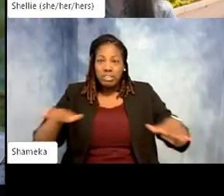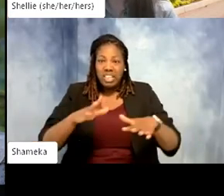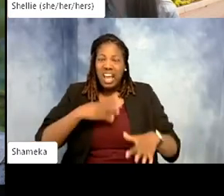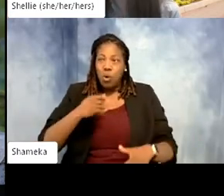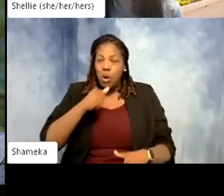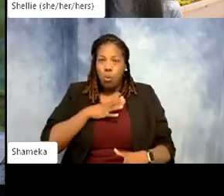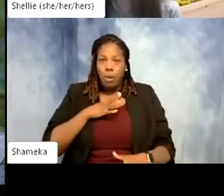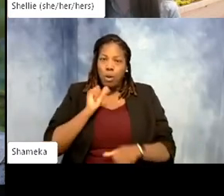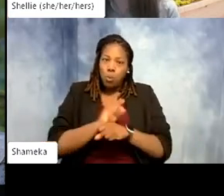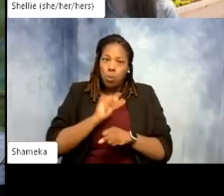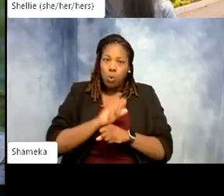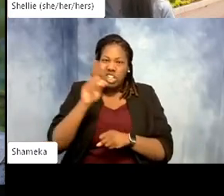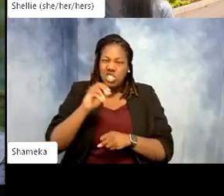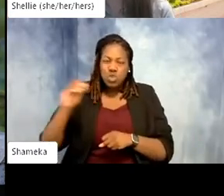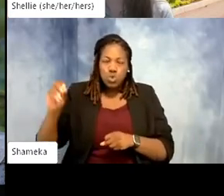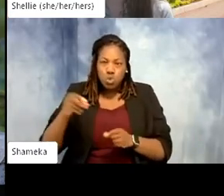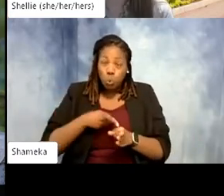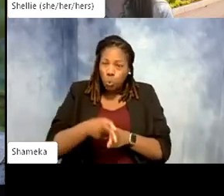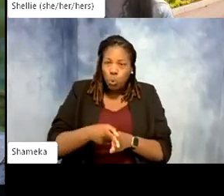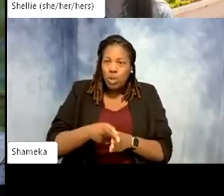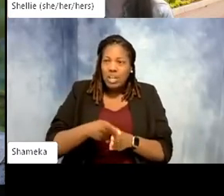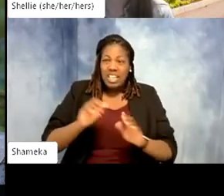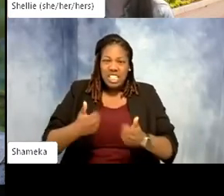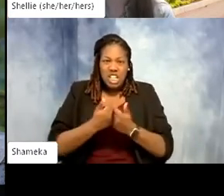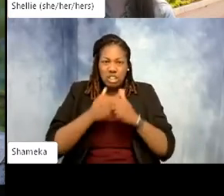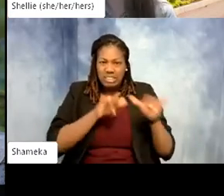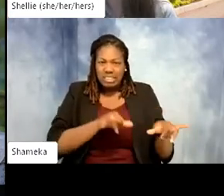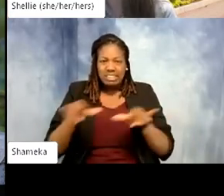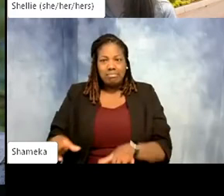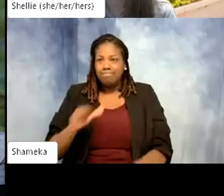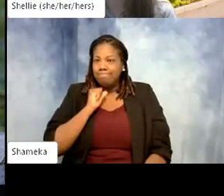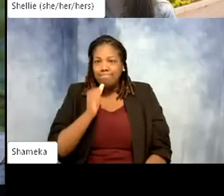recognize that I do not face the same challenges and hurdles that many of my peers may face.